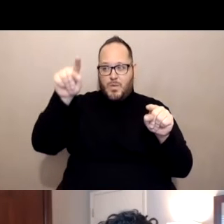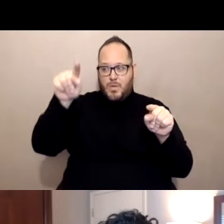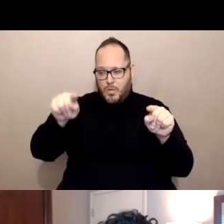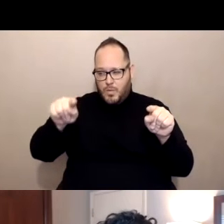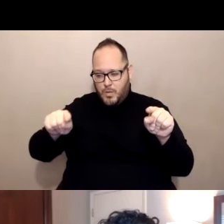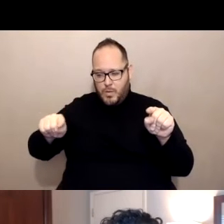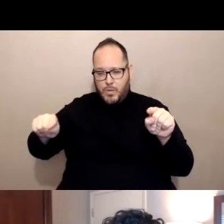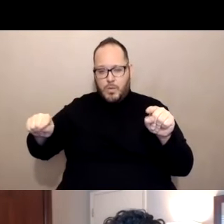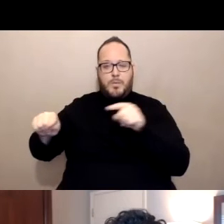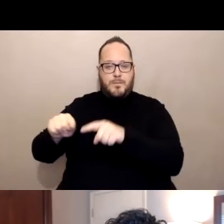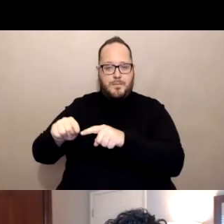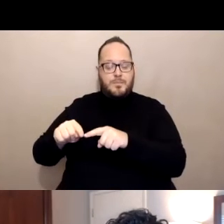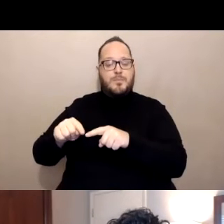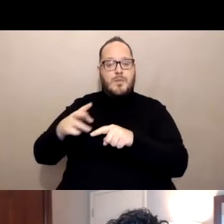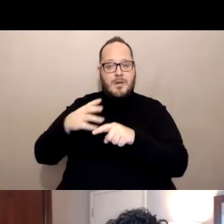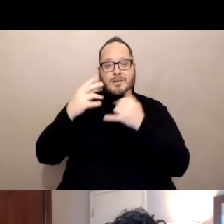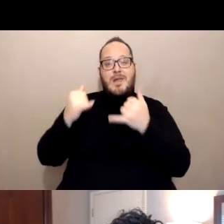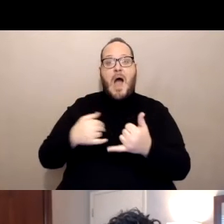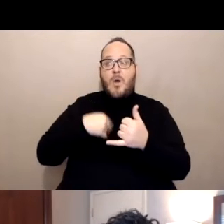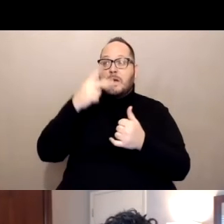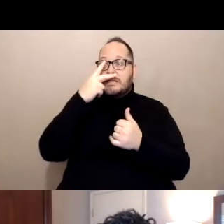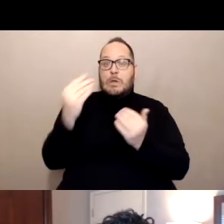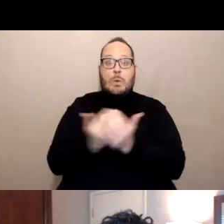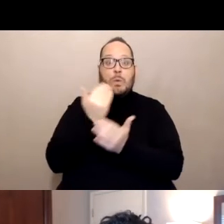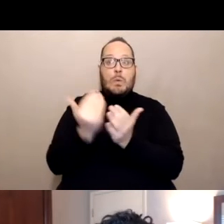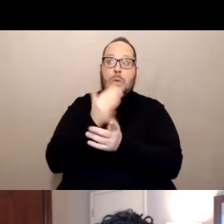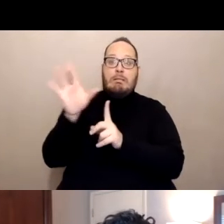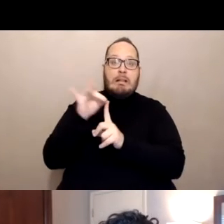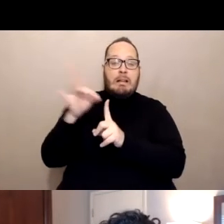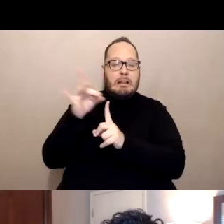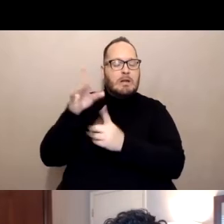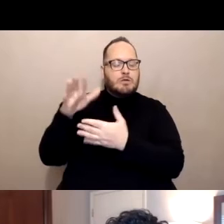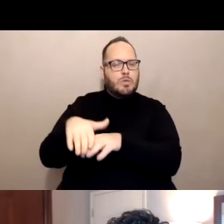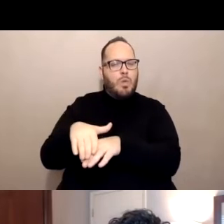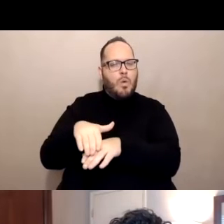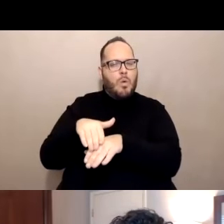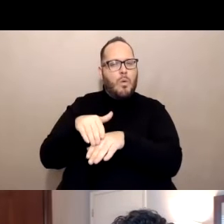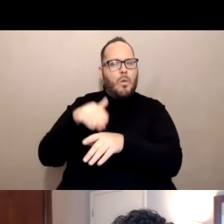at much lower numbers. And what this reminds us of is this reminds us of a quote